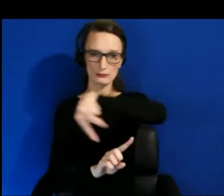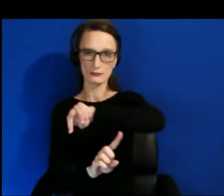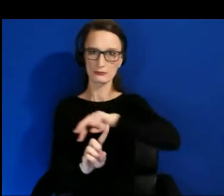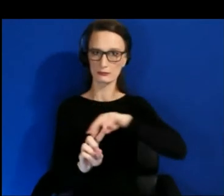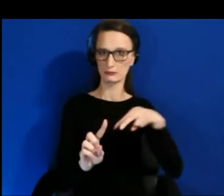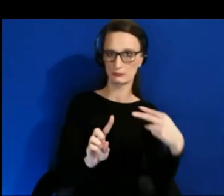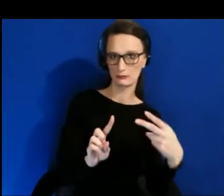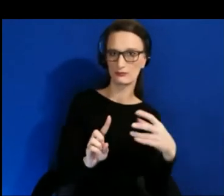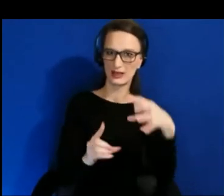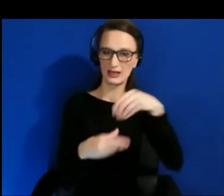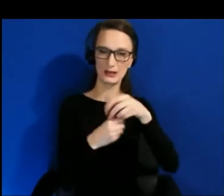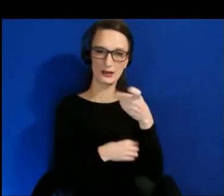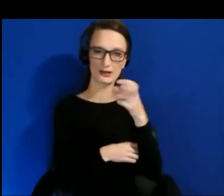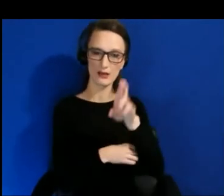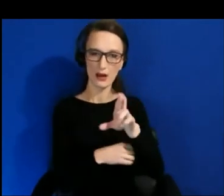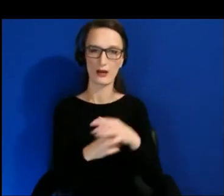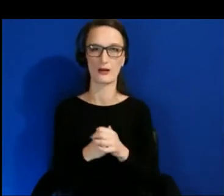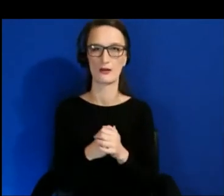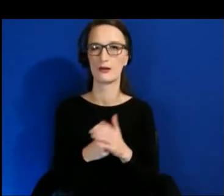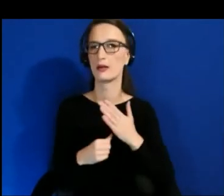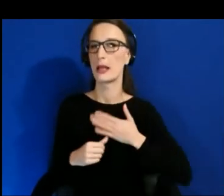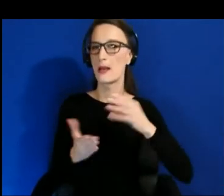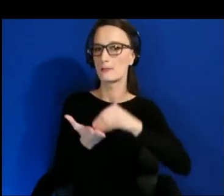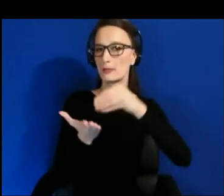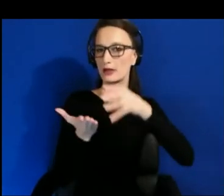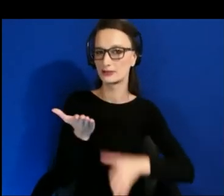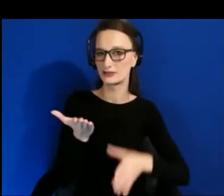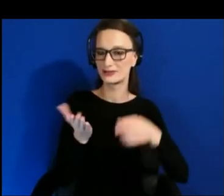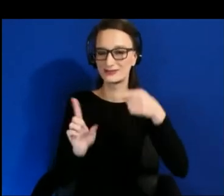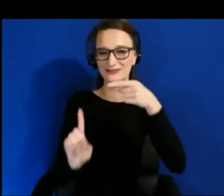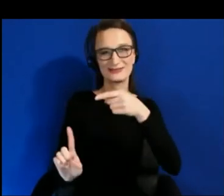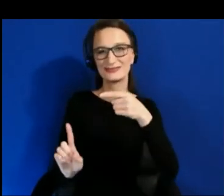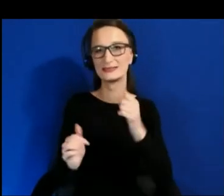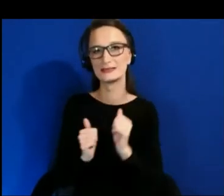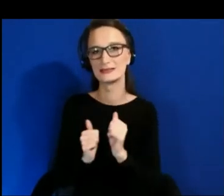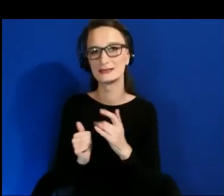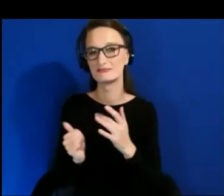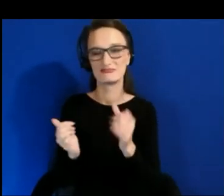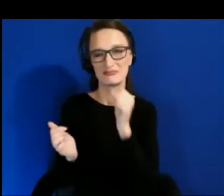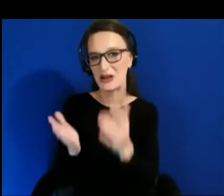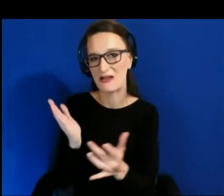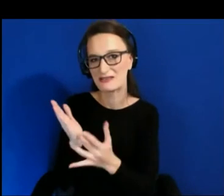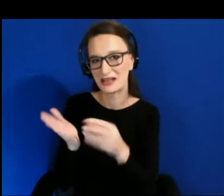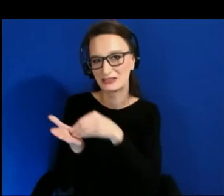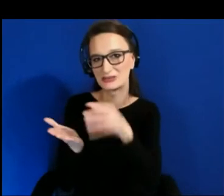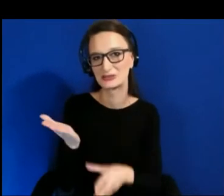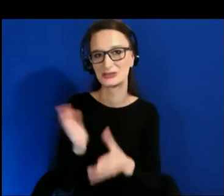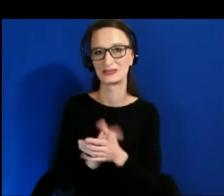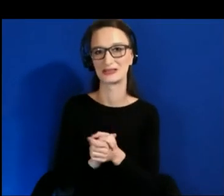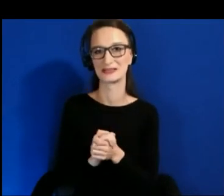My students are not tech students. At SVA, they are mostly artists, mostly creatives.